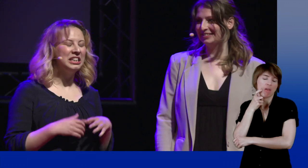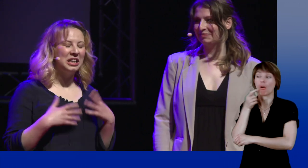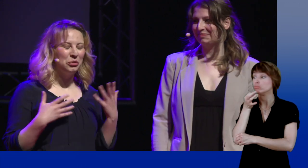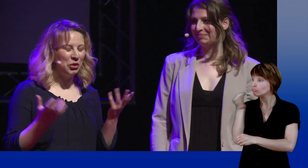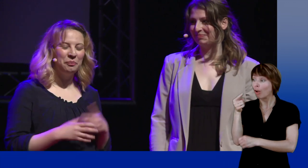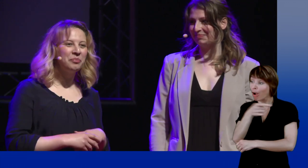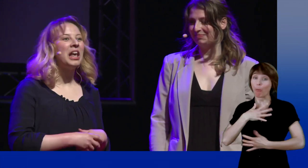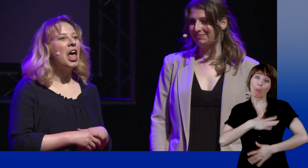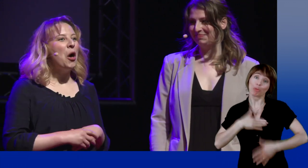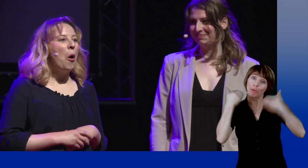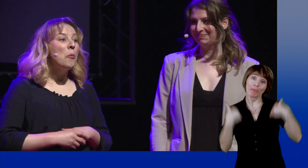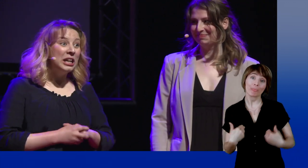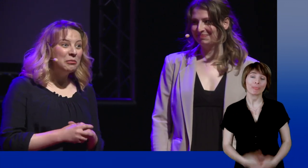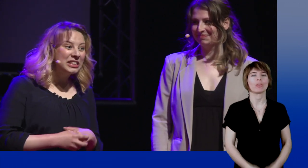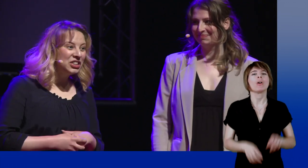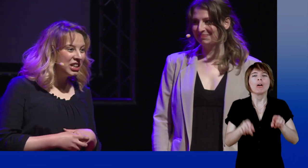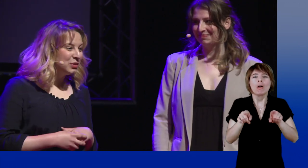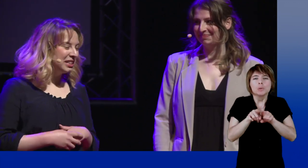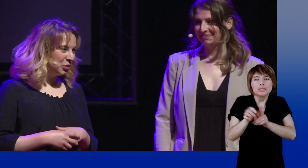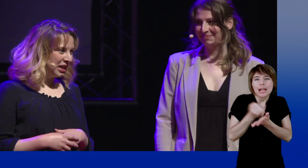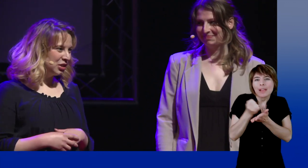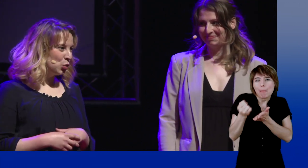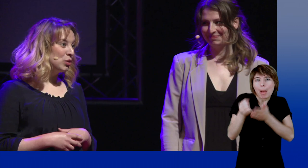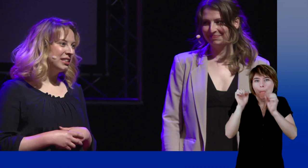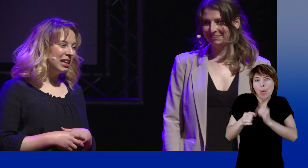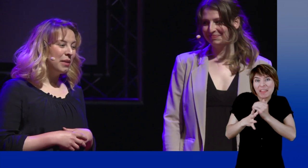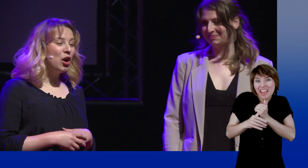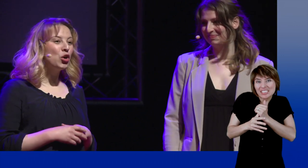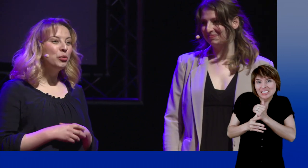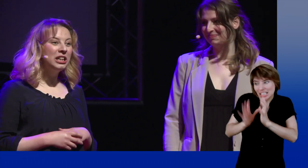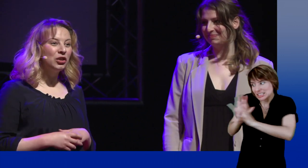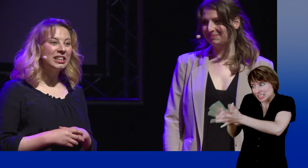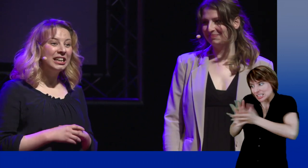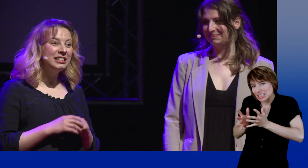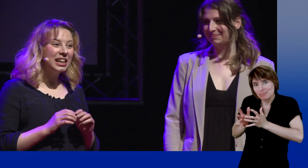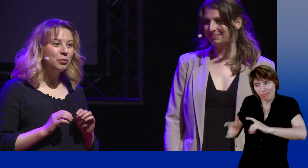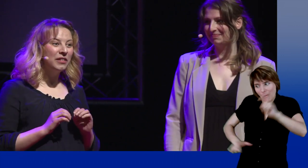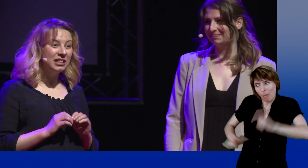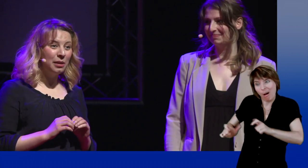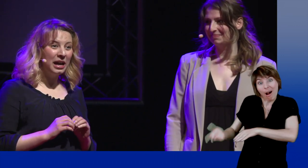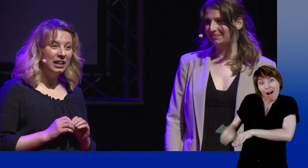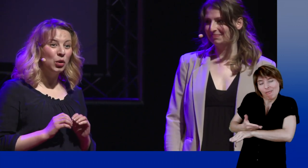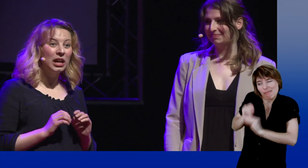that everything was fine and that the teacher was happy. You can also cheat during tests and exams by discreetly communicating with classmates